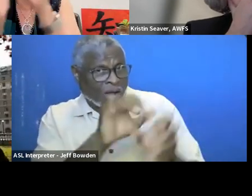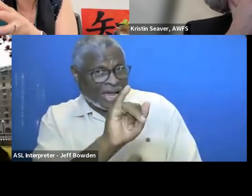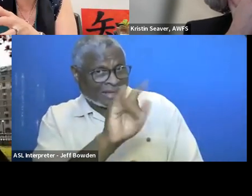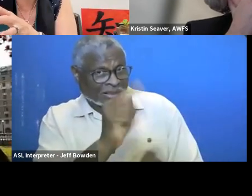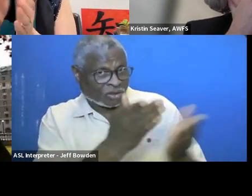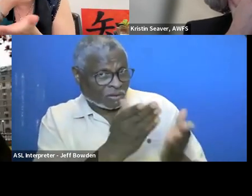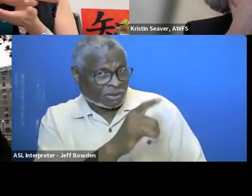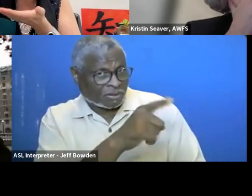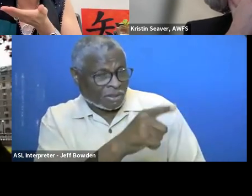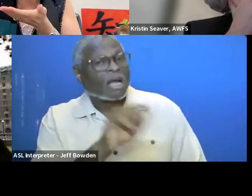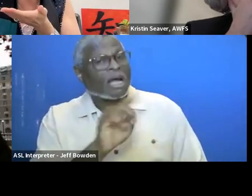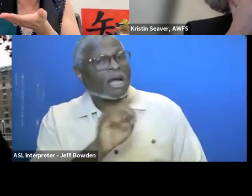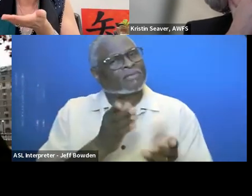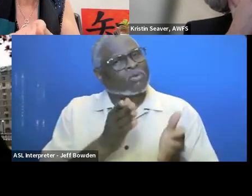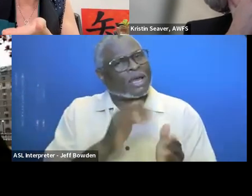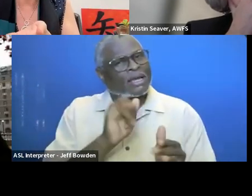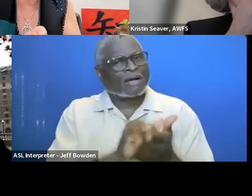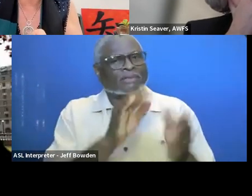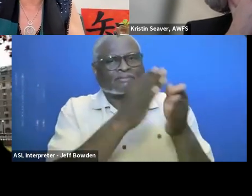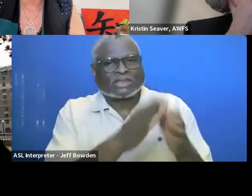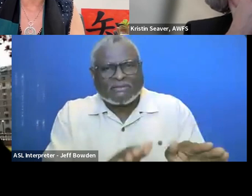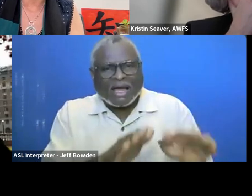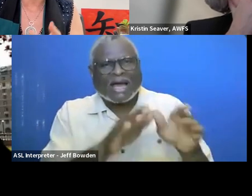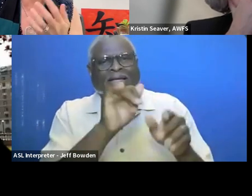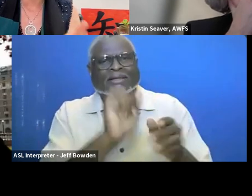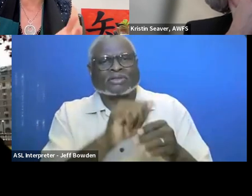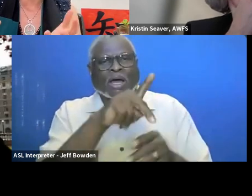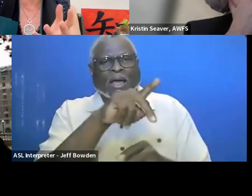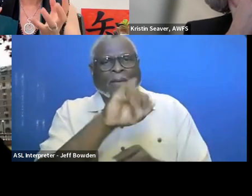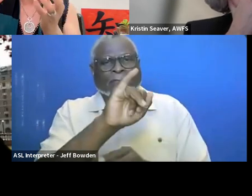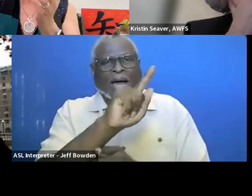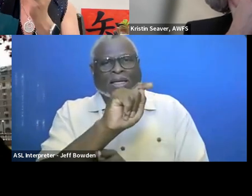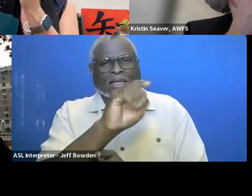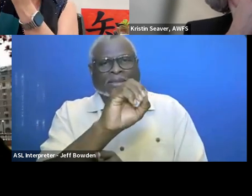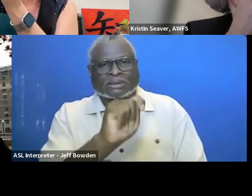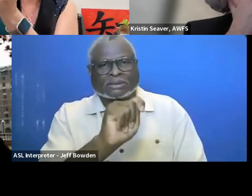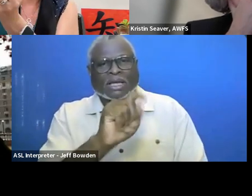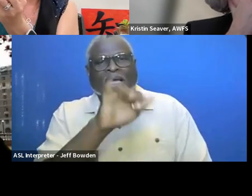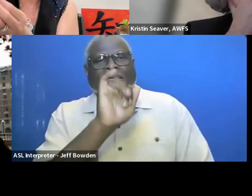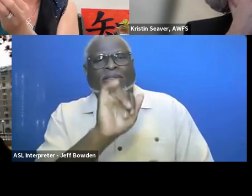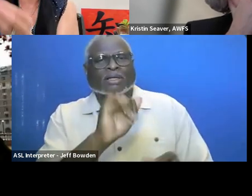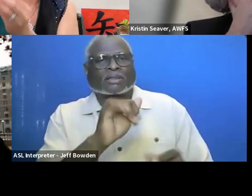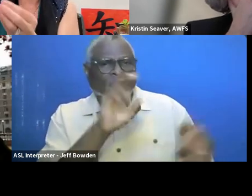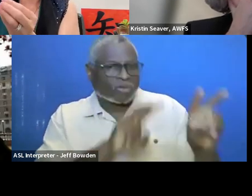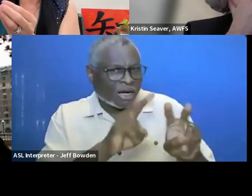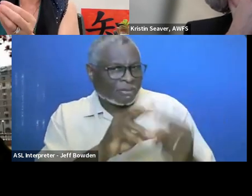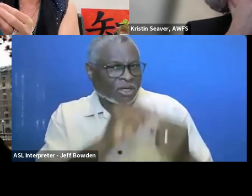Another way of slicing a potential pilot is looking at a particular role within GSA